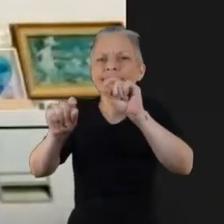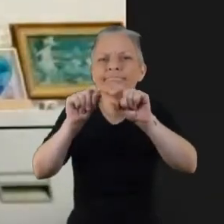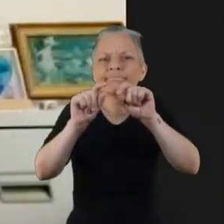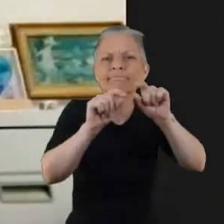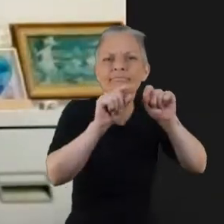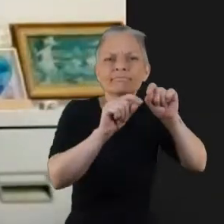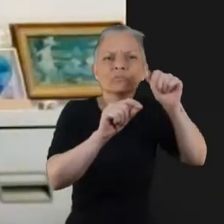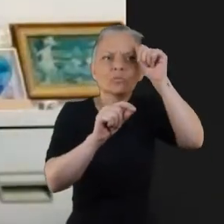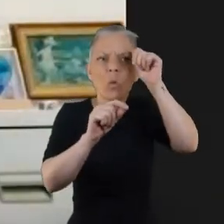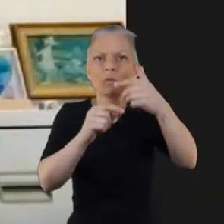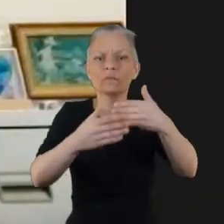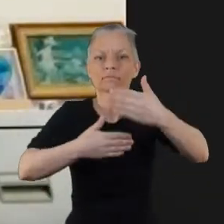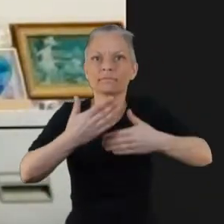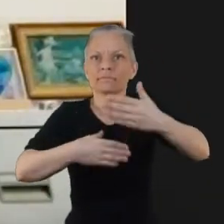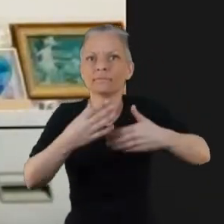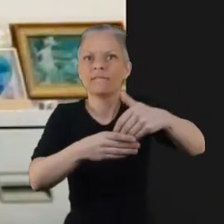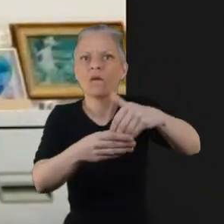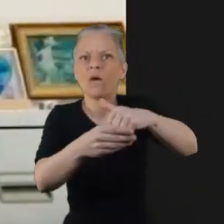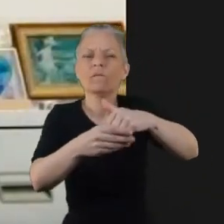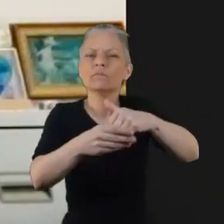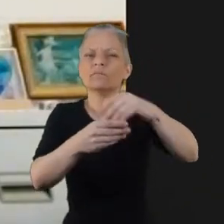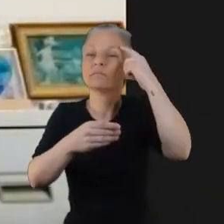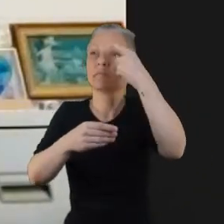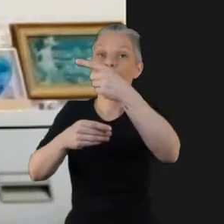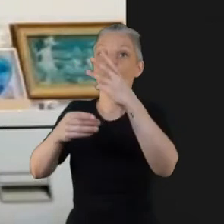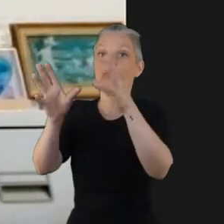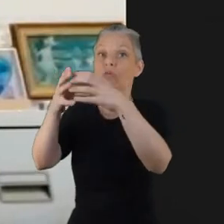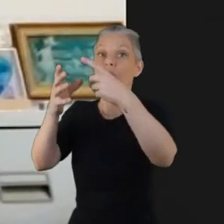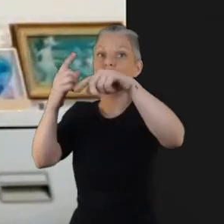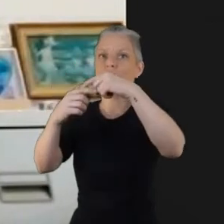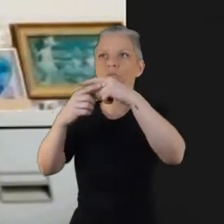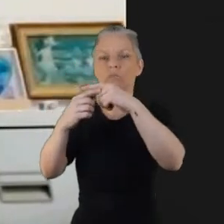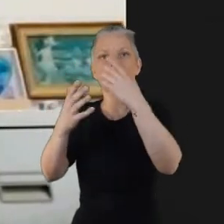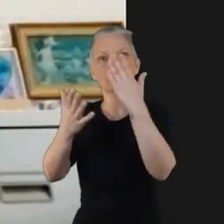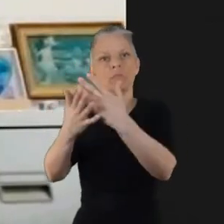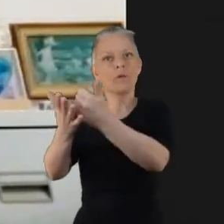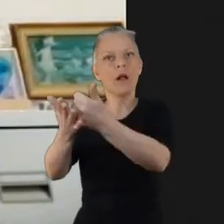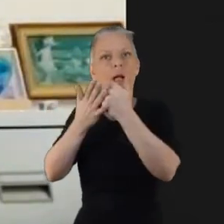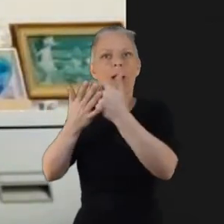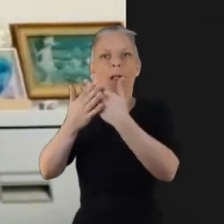maybe SAMH, LAMH, Lanarkshire Linksthere's lots of other ones it's really interesting to hear about.